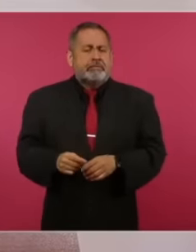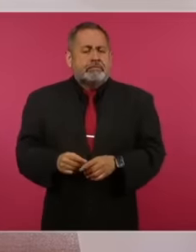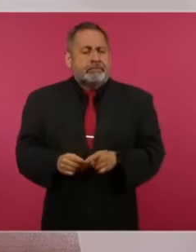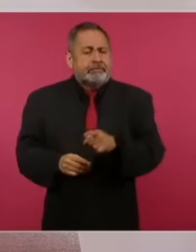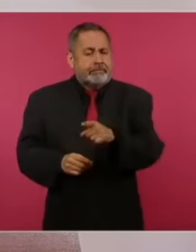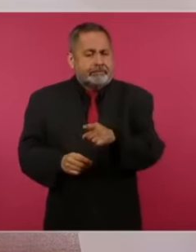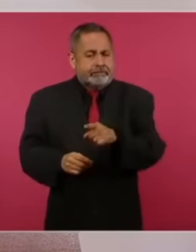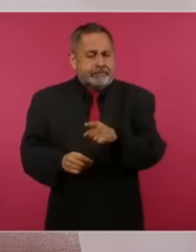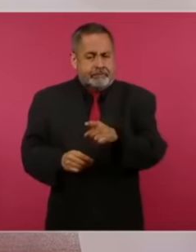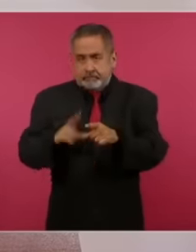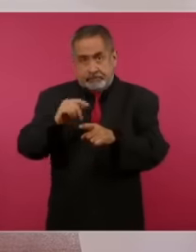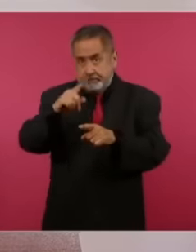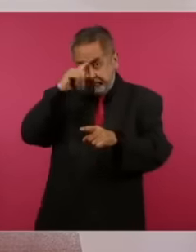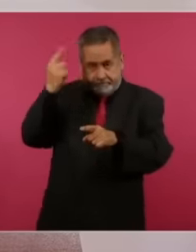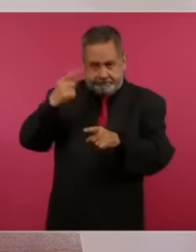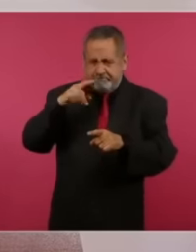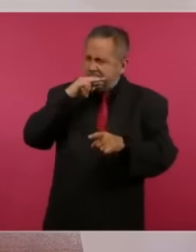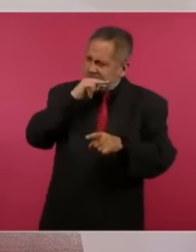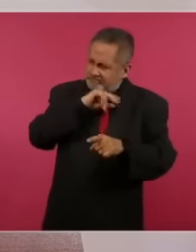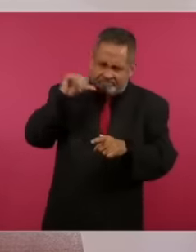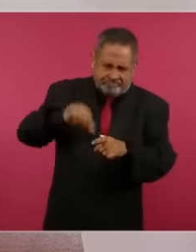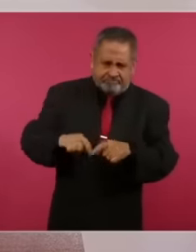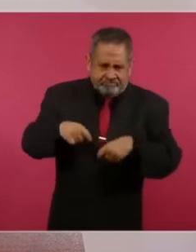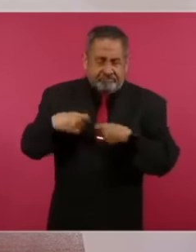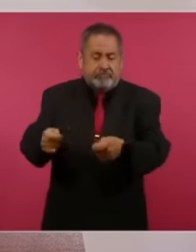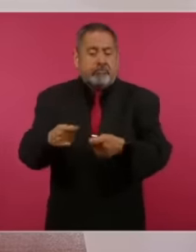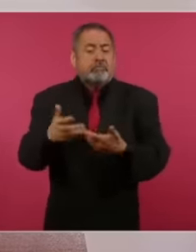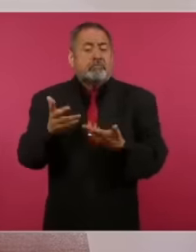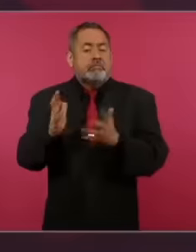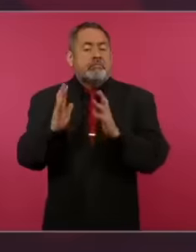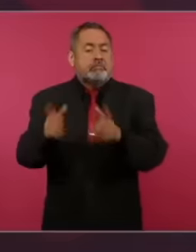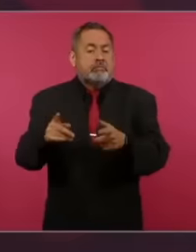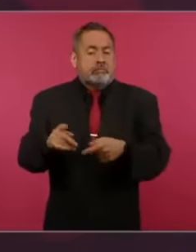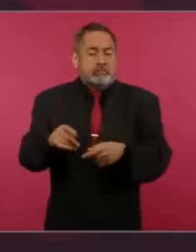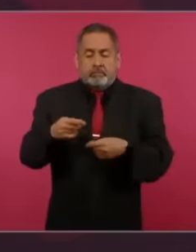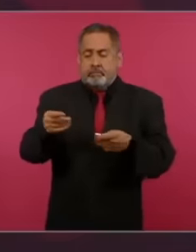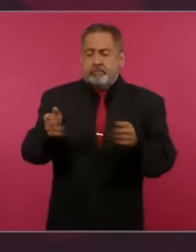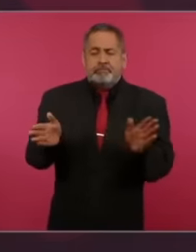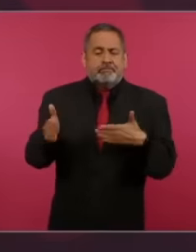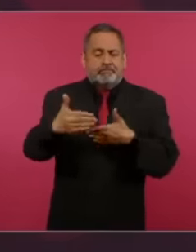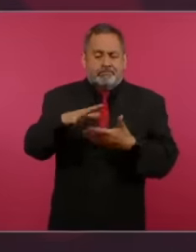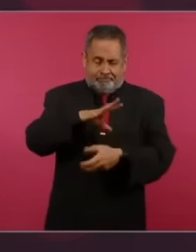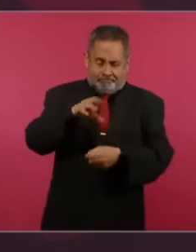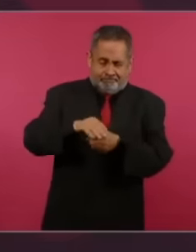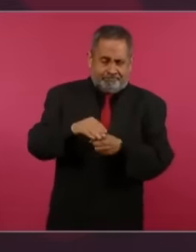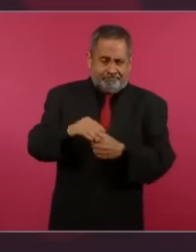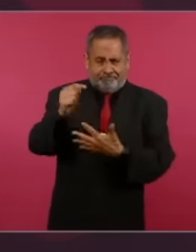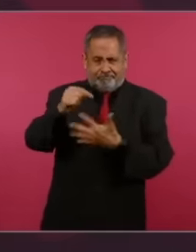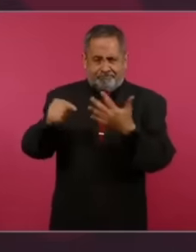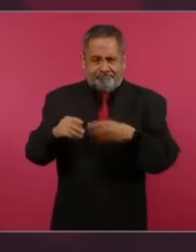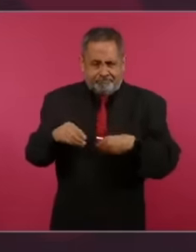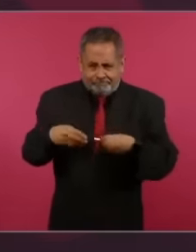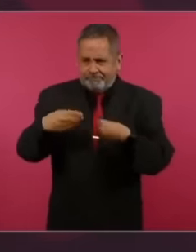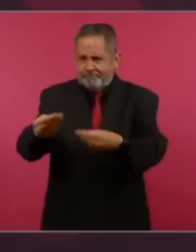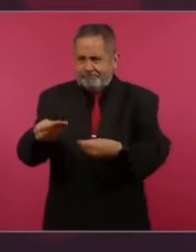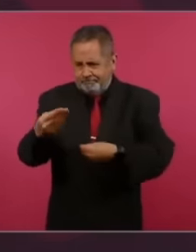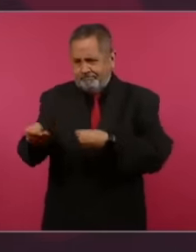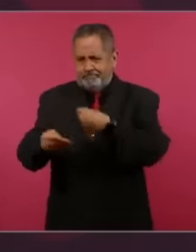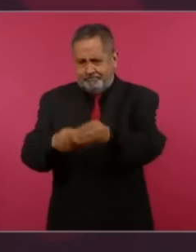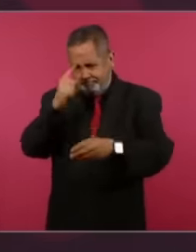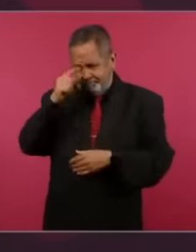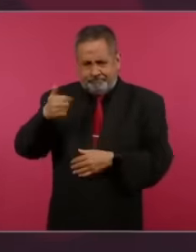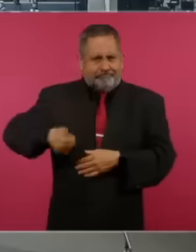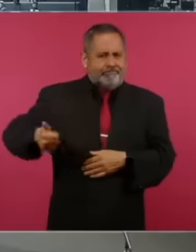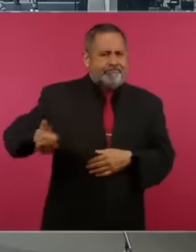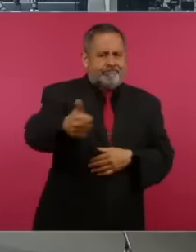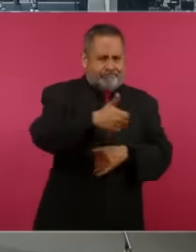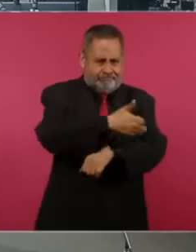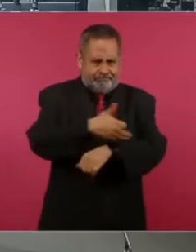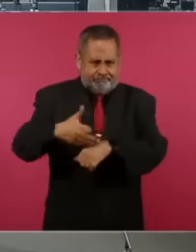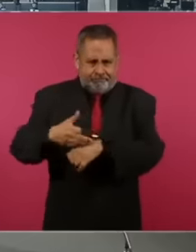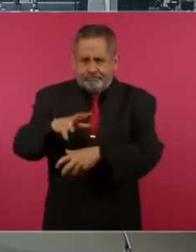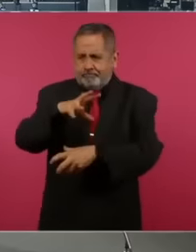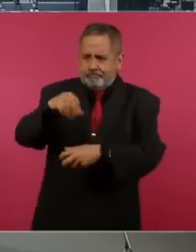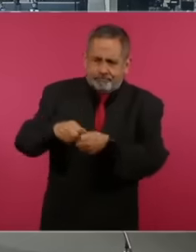because this is not easy. They were already given a package of household goods that includes appliances.